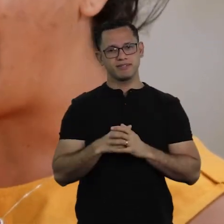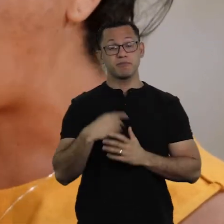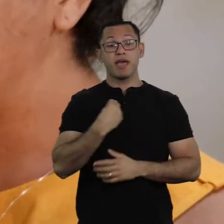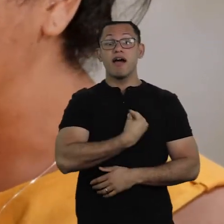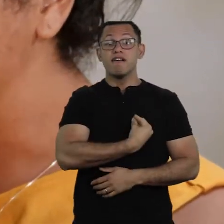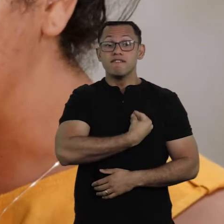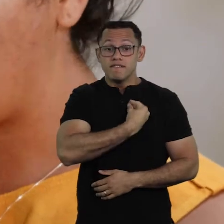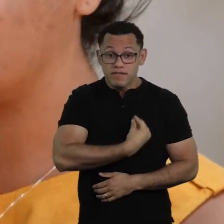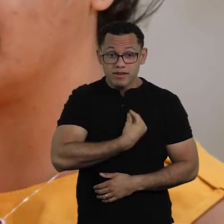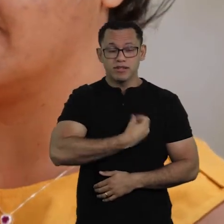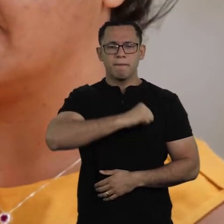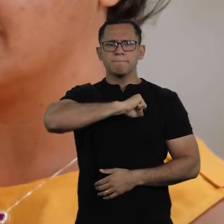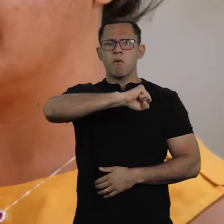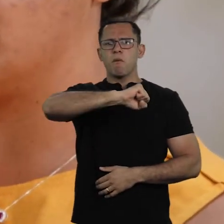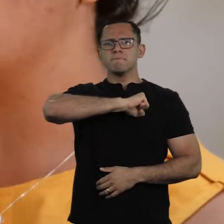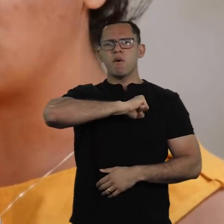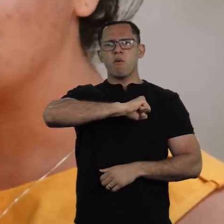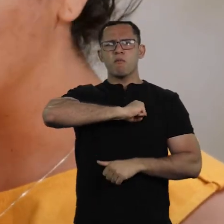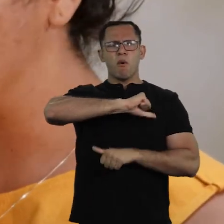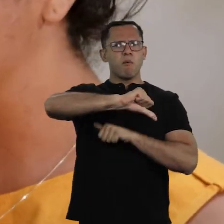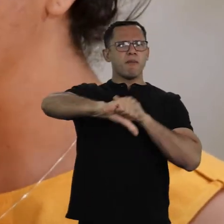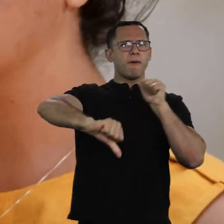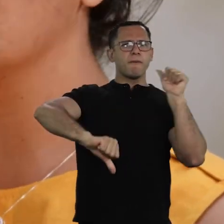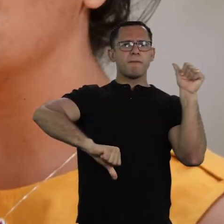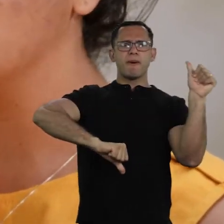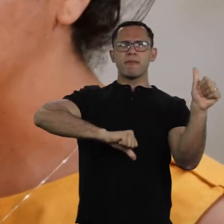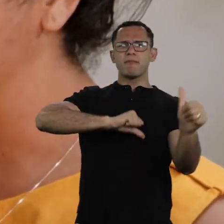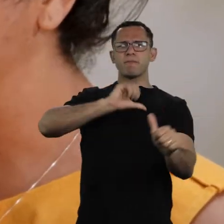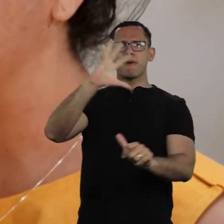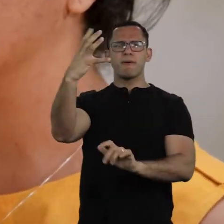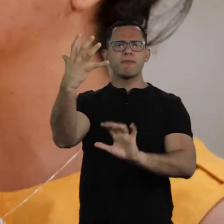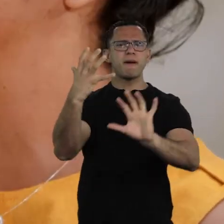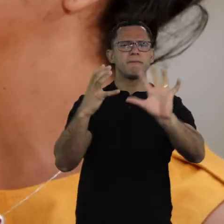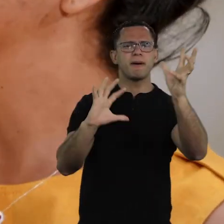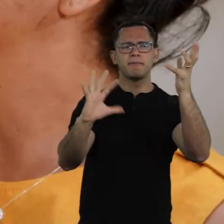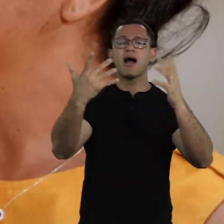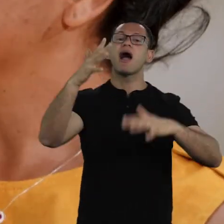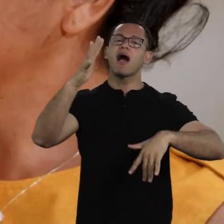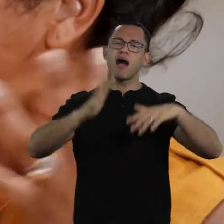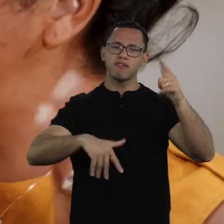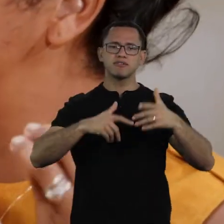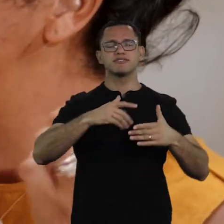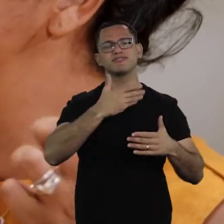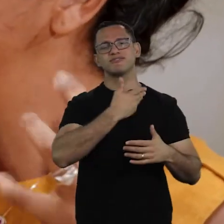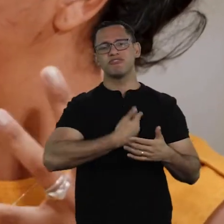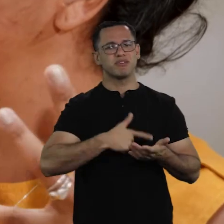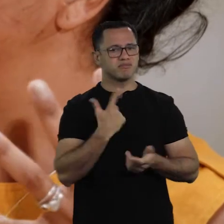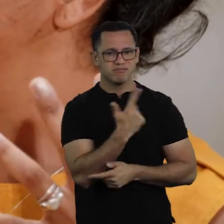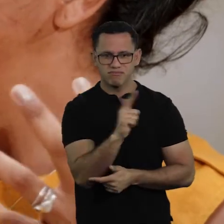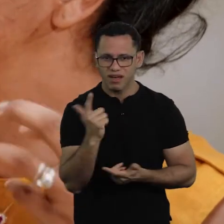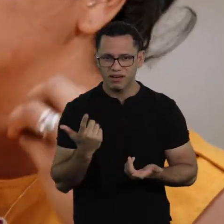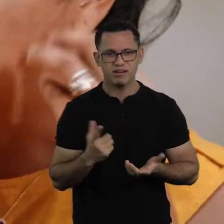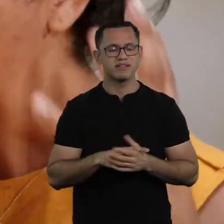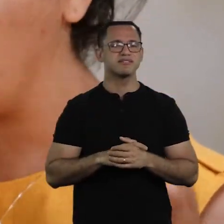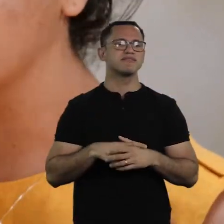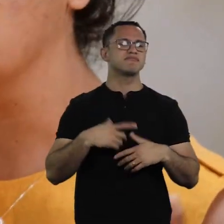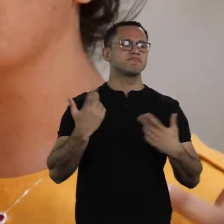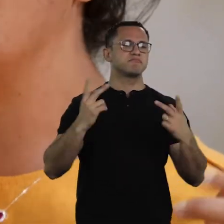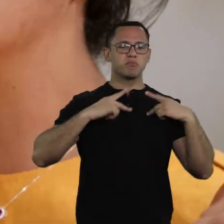despite our excesses, mismanagement. I hear this call, right?